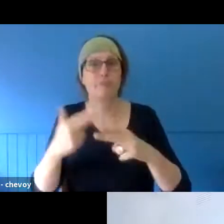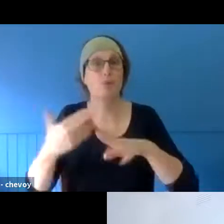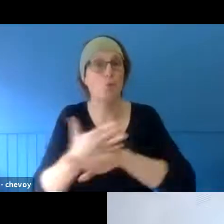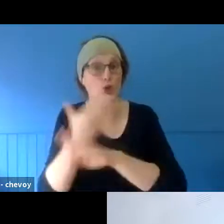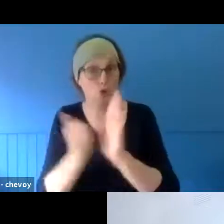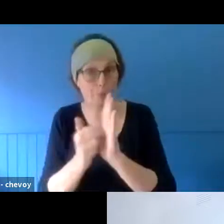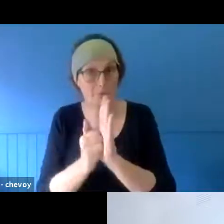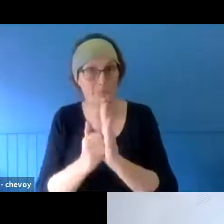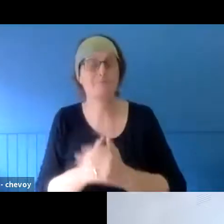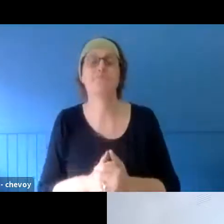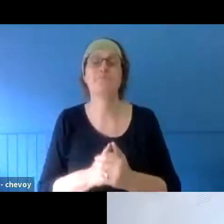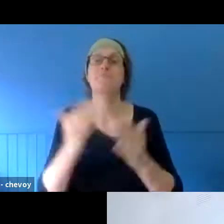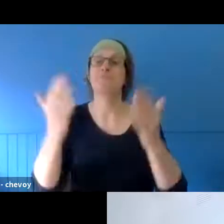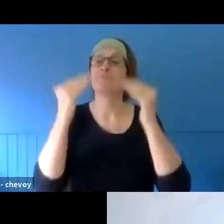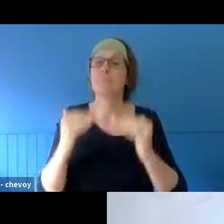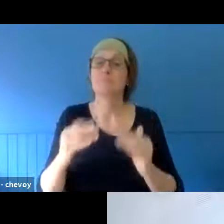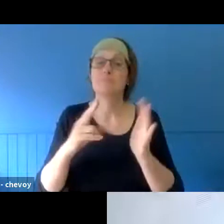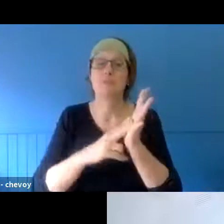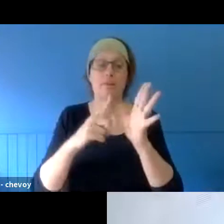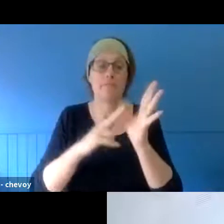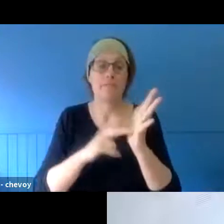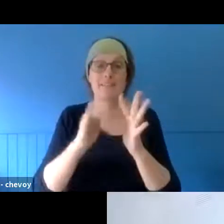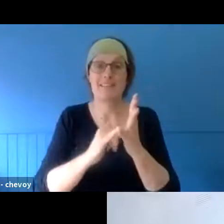Vanessa. Vanessa Keenan is from NSW. She is experienced in arts